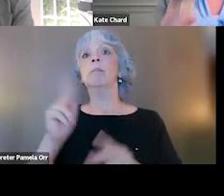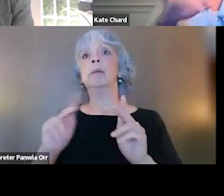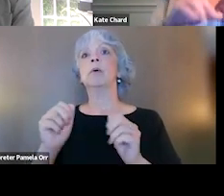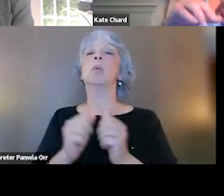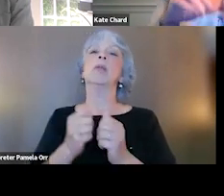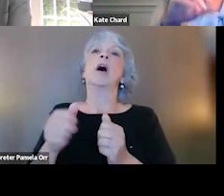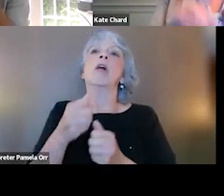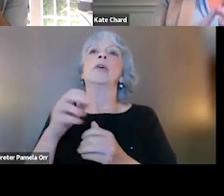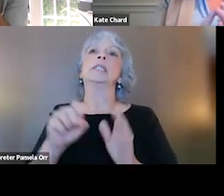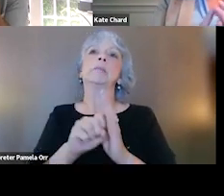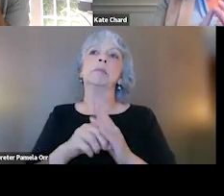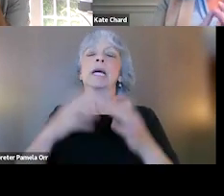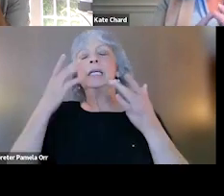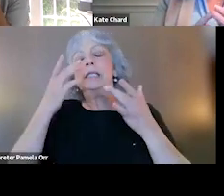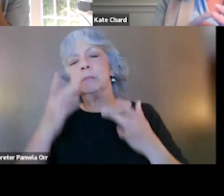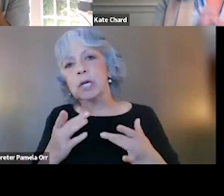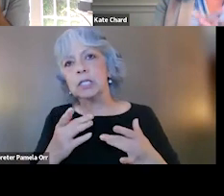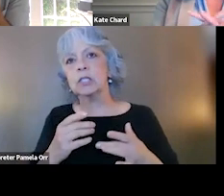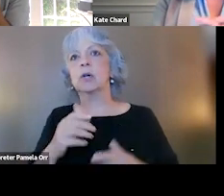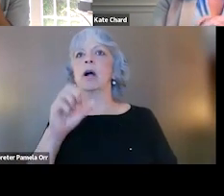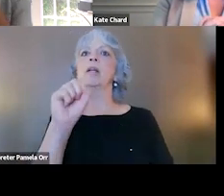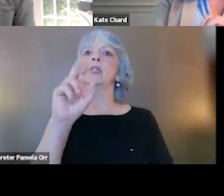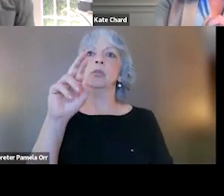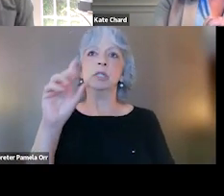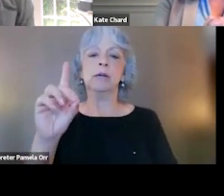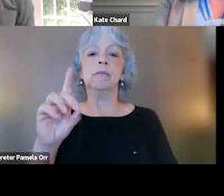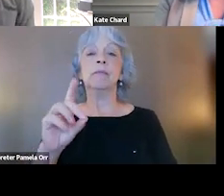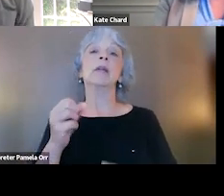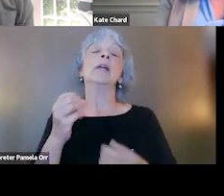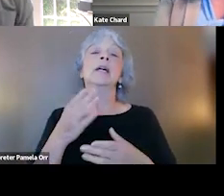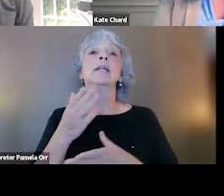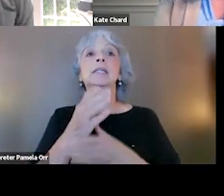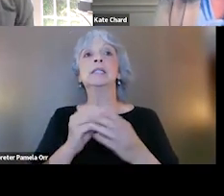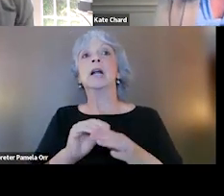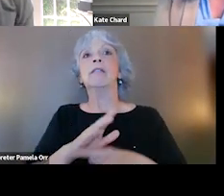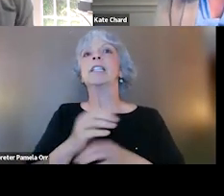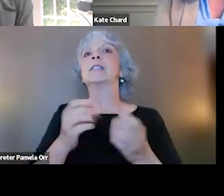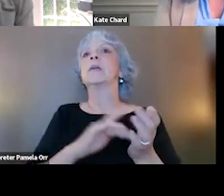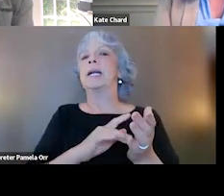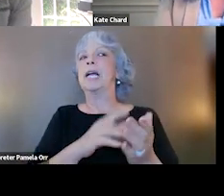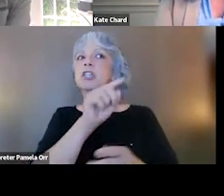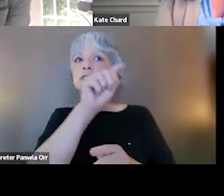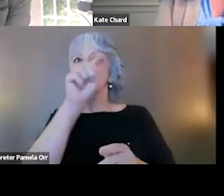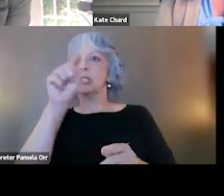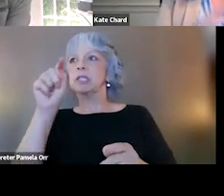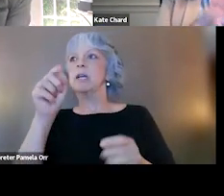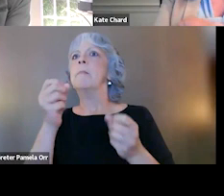like depression and substance use. There are side effects to many of the medications out there, and a lot of these have symptoms